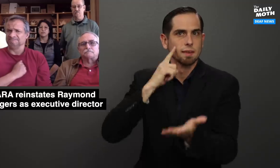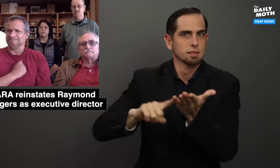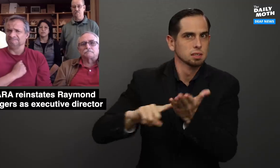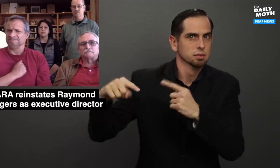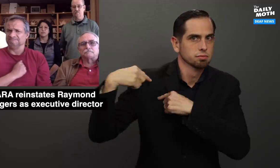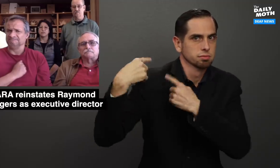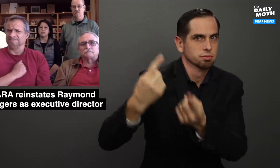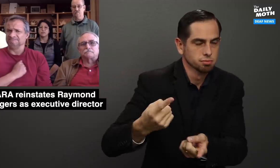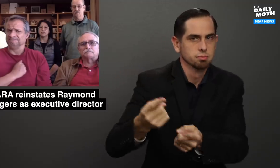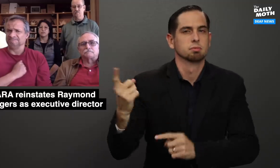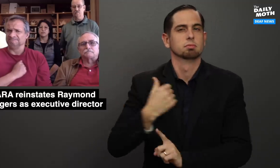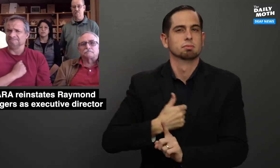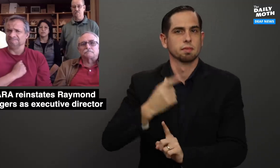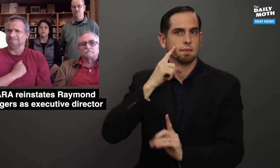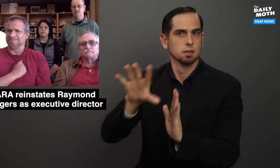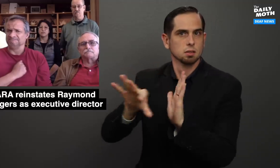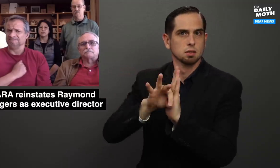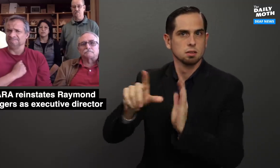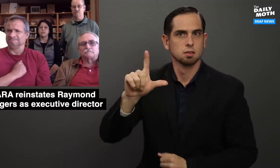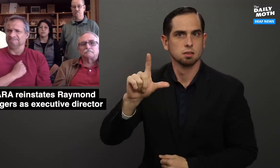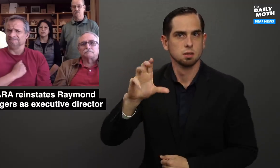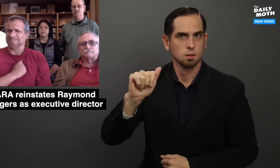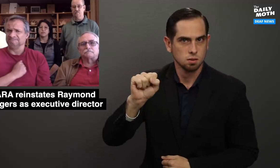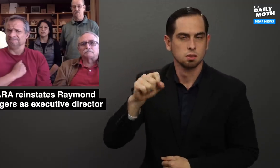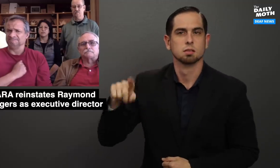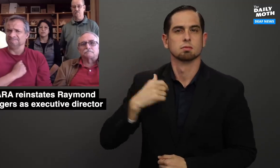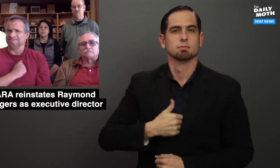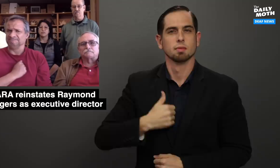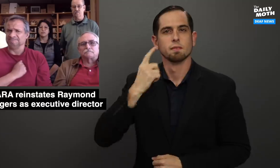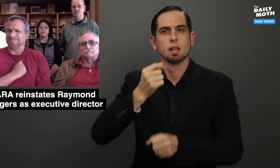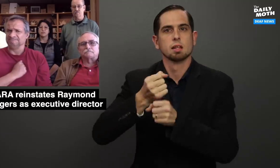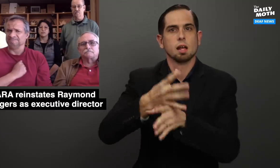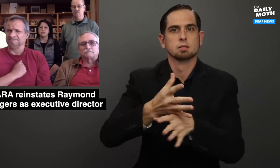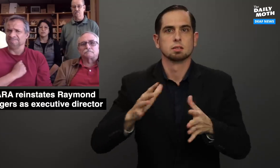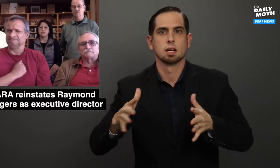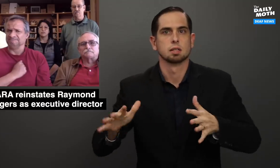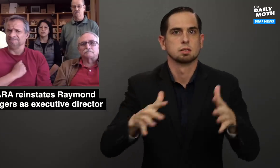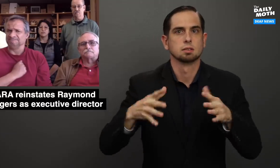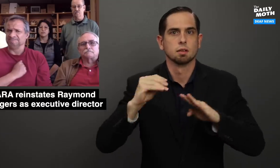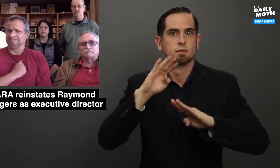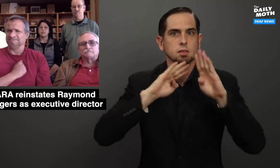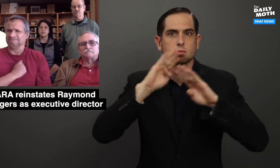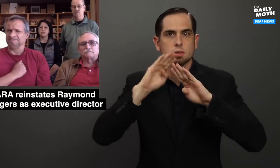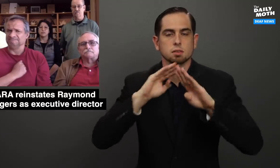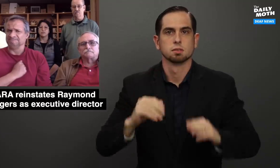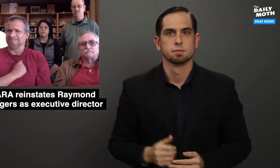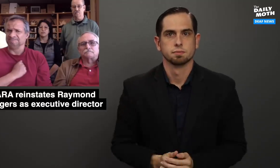the investigation time, the selection of Lucas, and for causing anxiety and frustration.